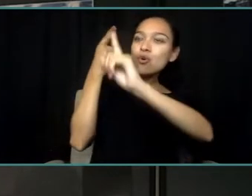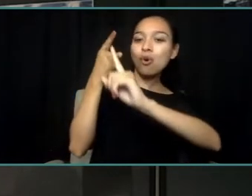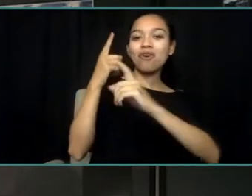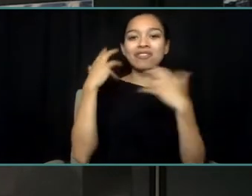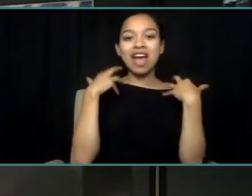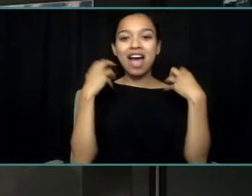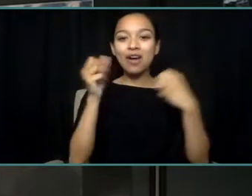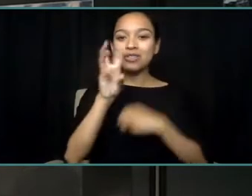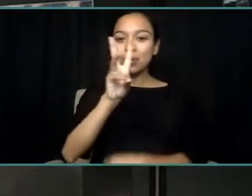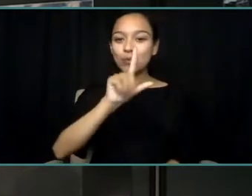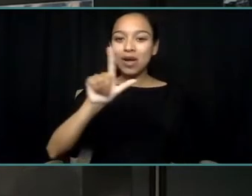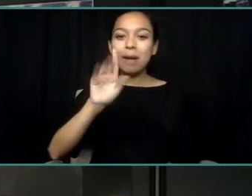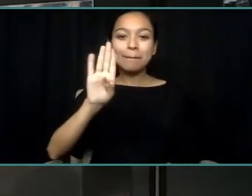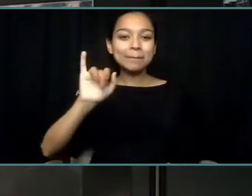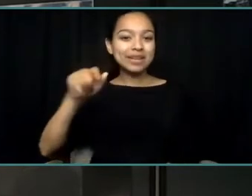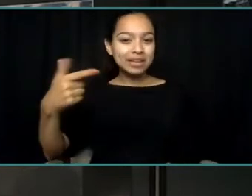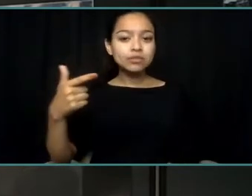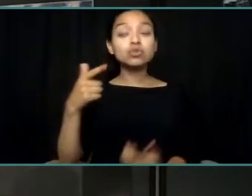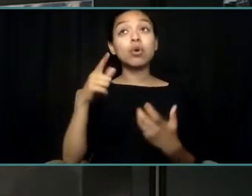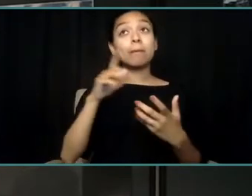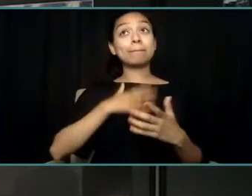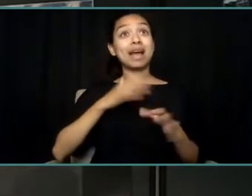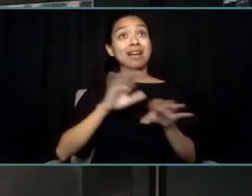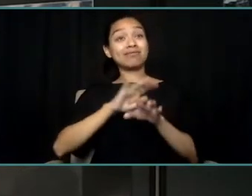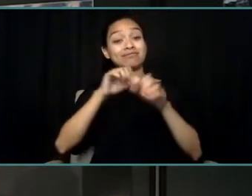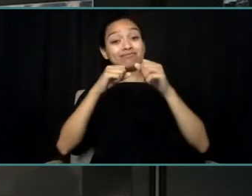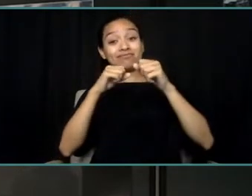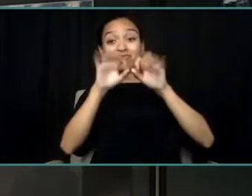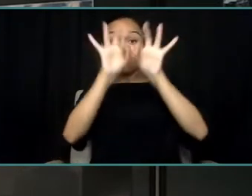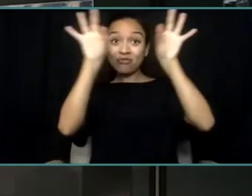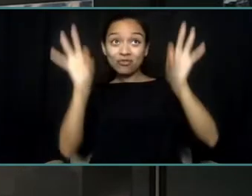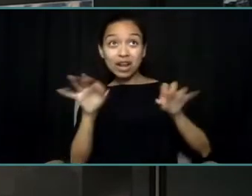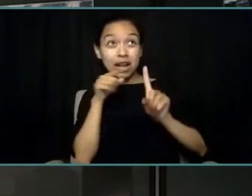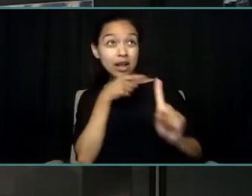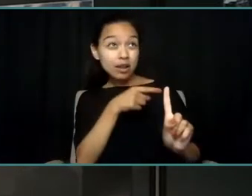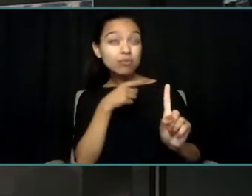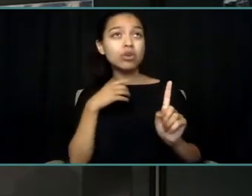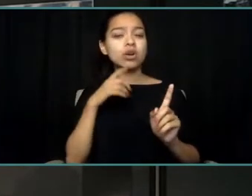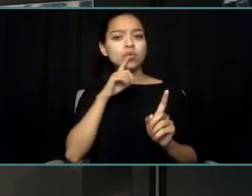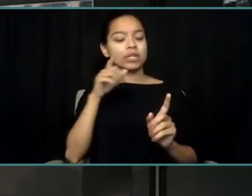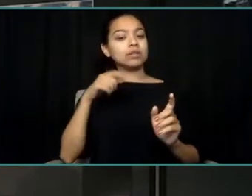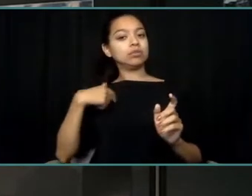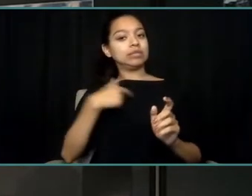So from a framework, I think of equity as really acknowledging our uniqueness